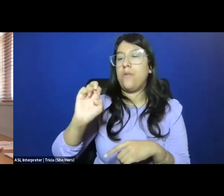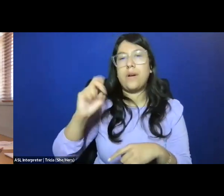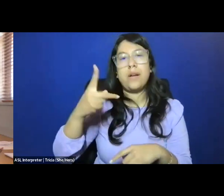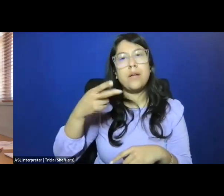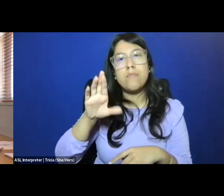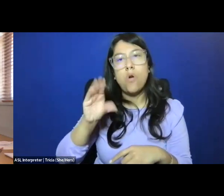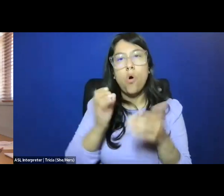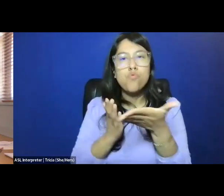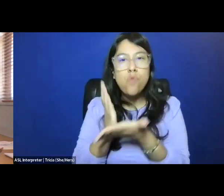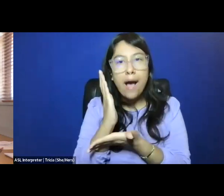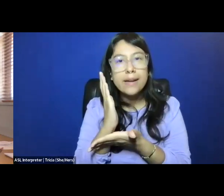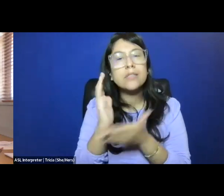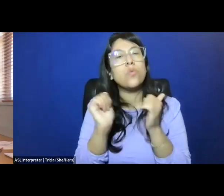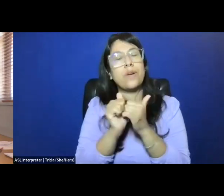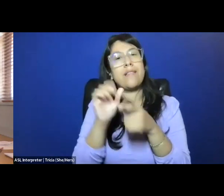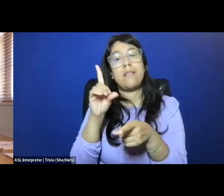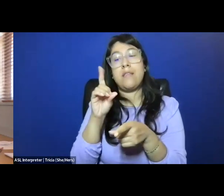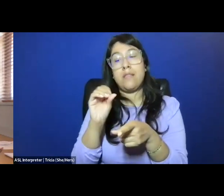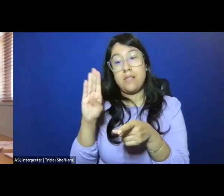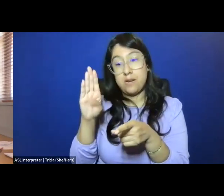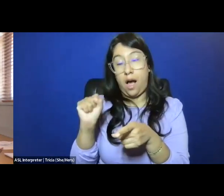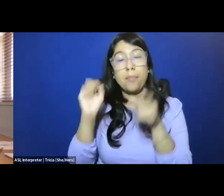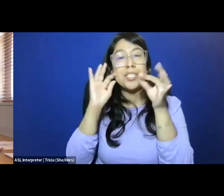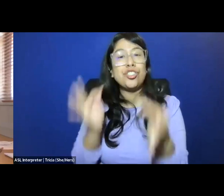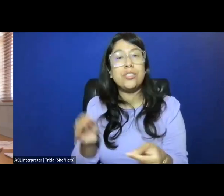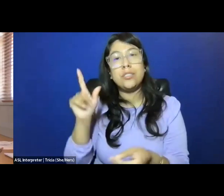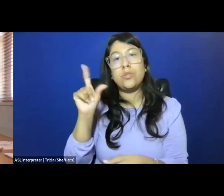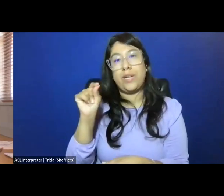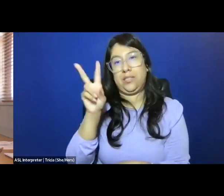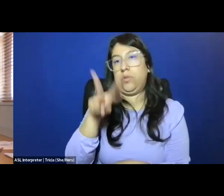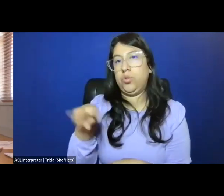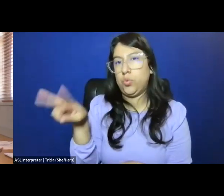reproductive rights with the Dobbs decision in 2022 was,